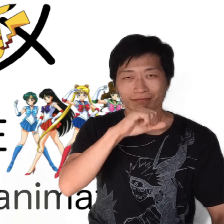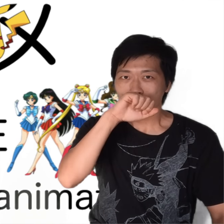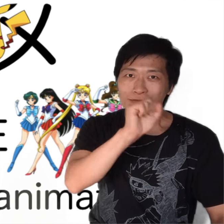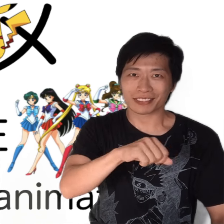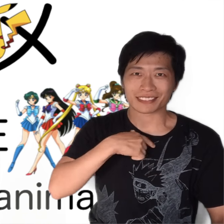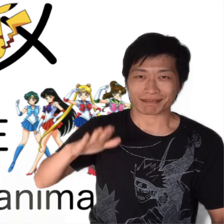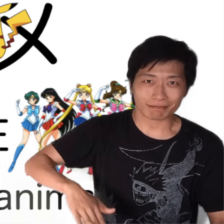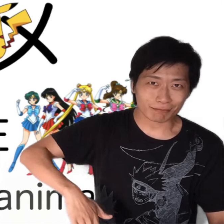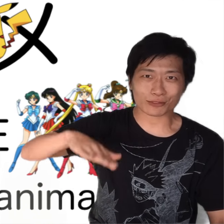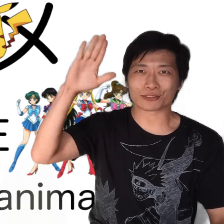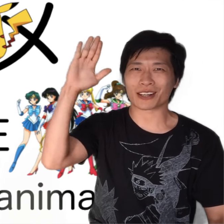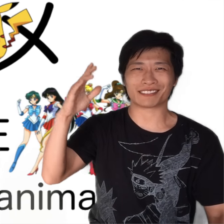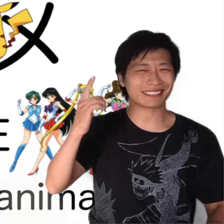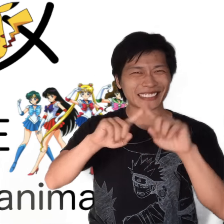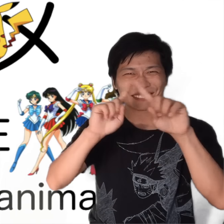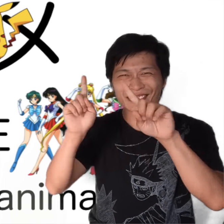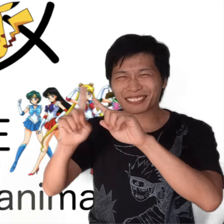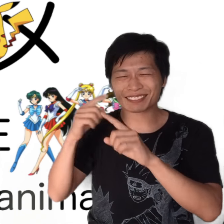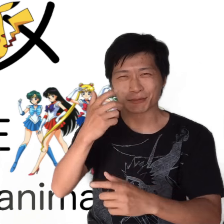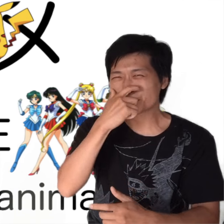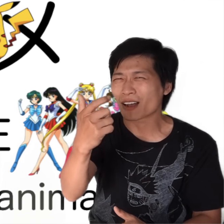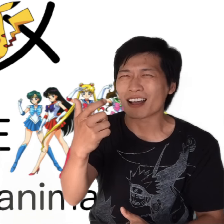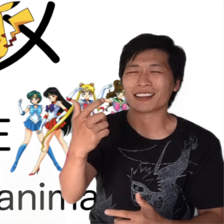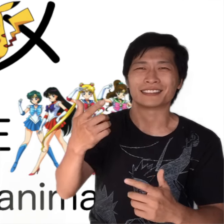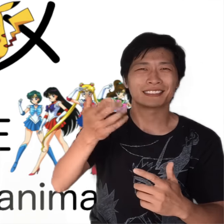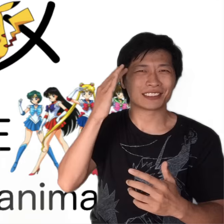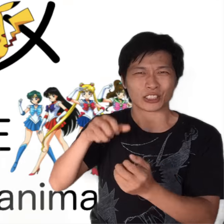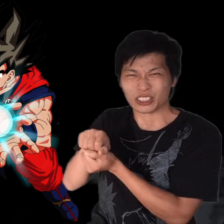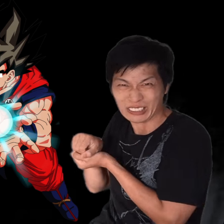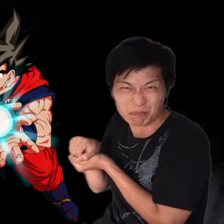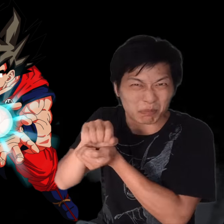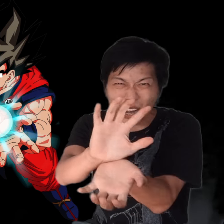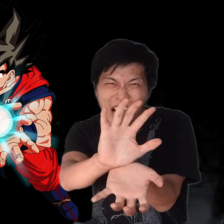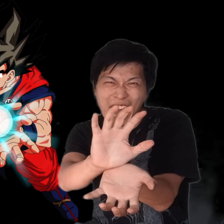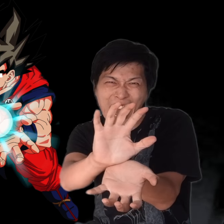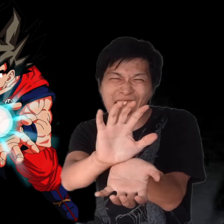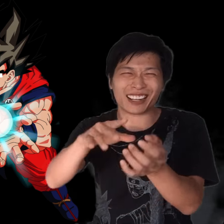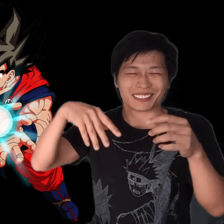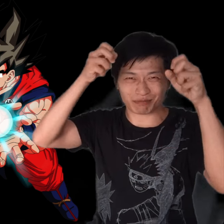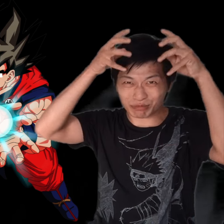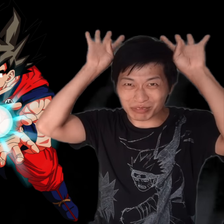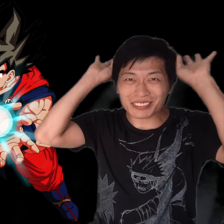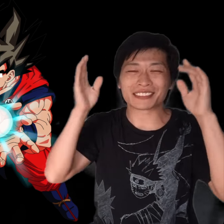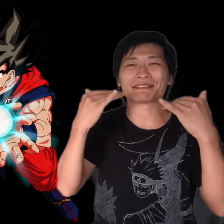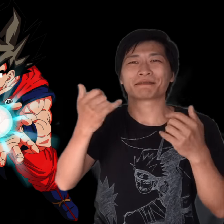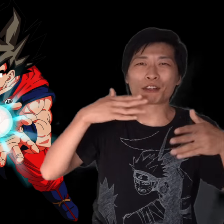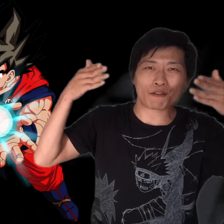Growing up I loved an watched many different Anime, like DRAGON BALL.